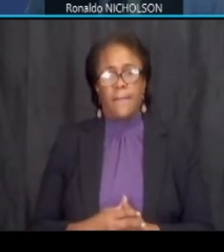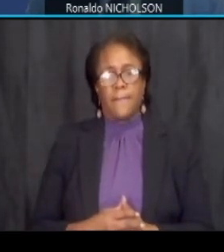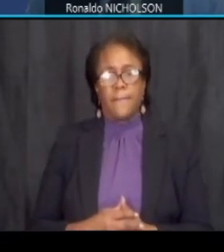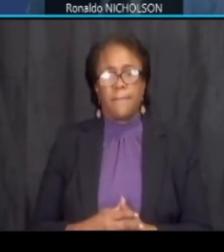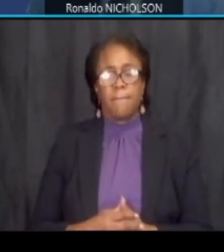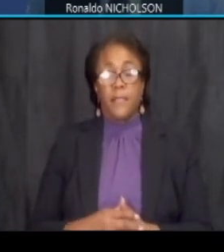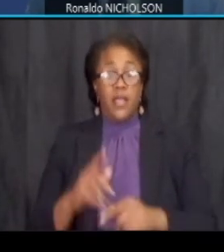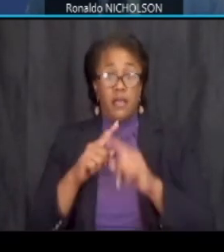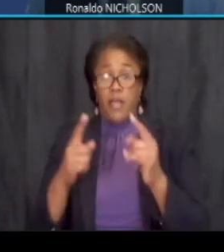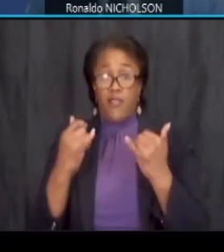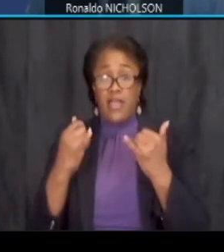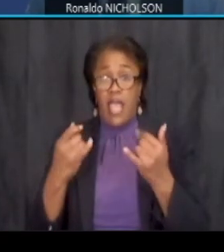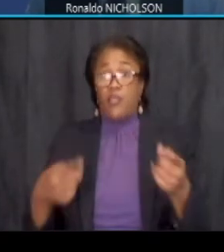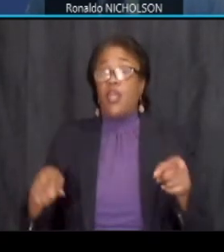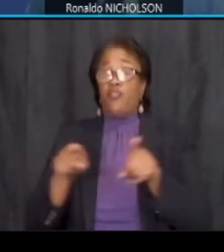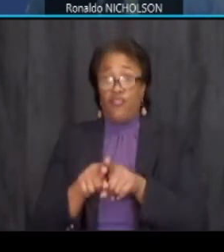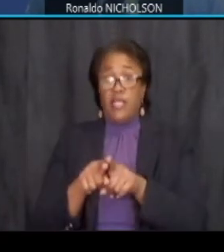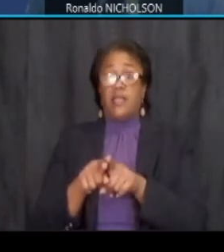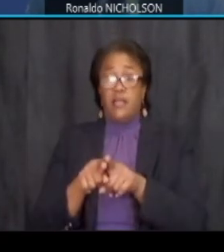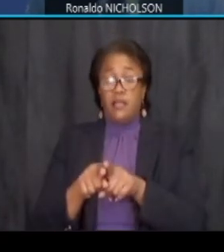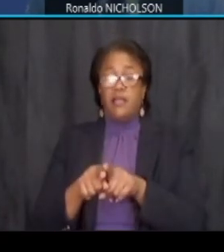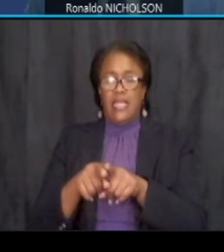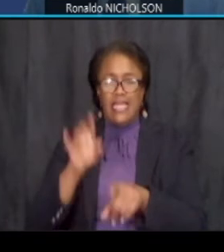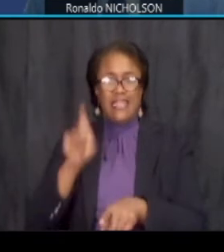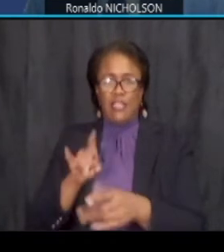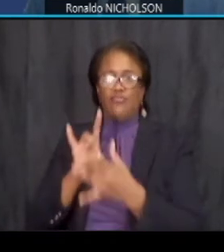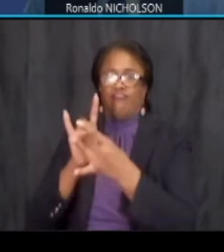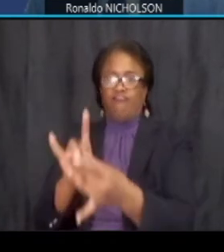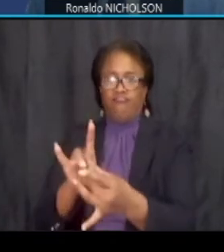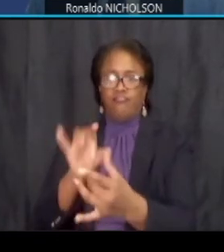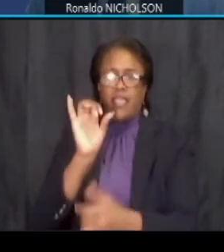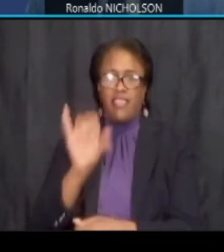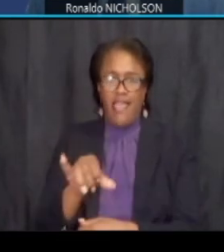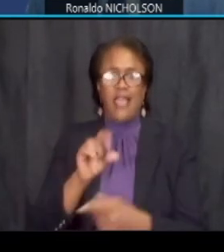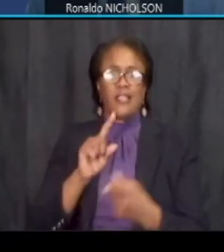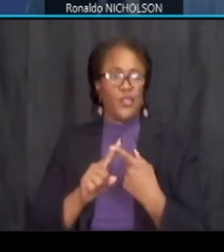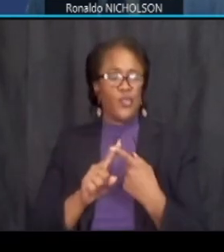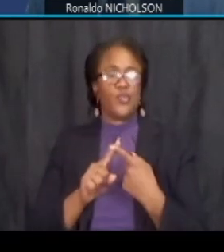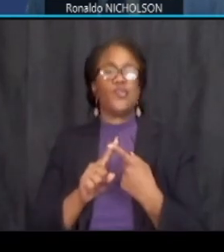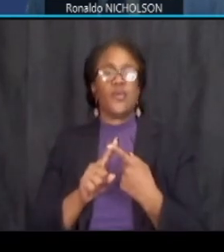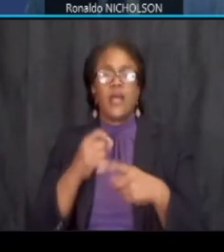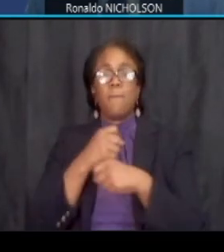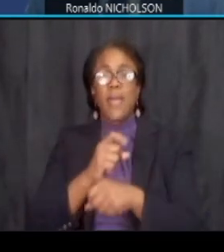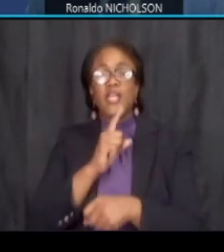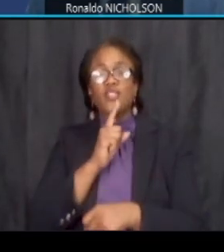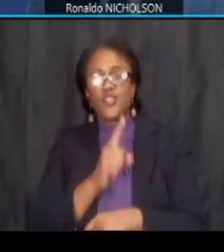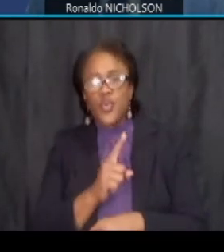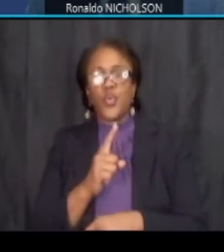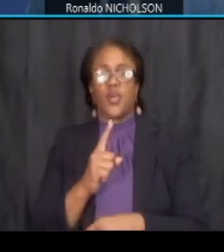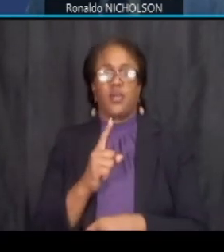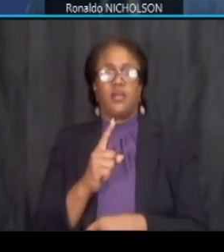but we agree with the point of of tying that in um to to make sure that we have a continuous